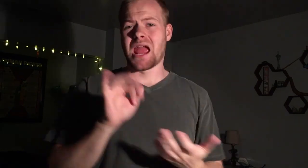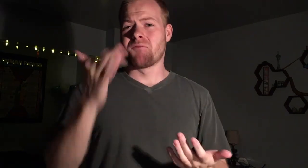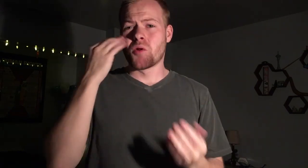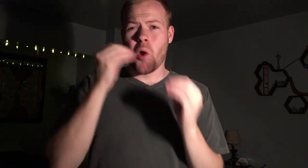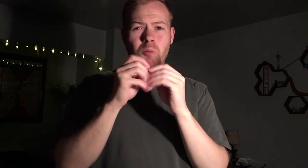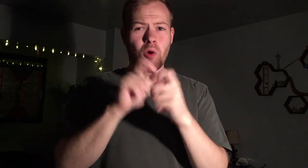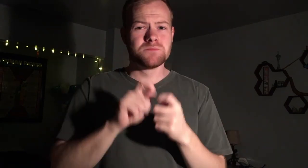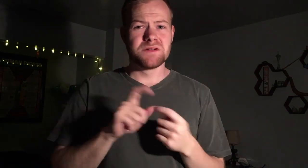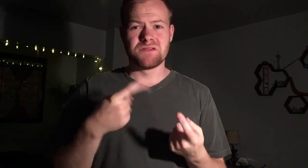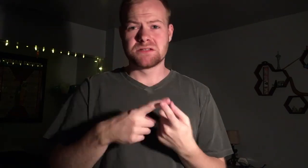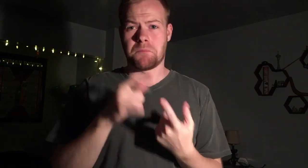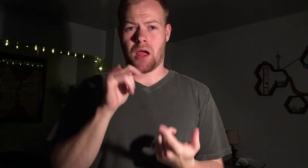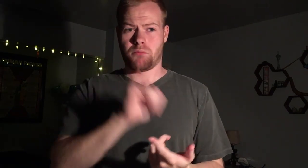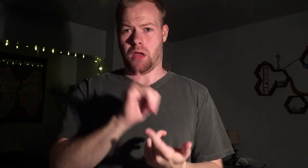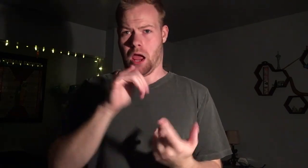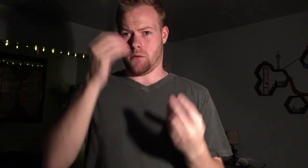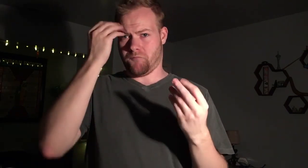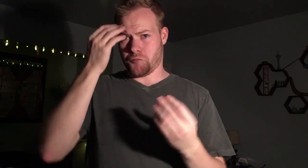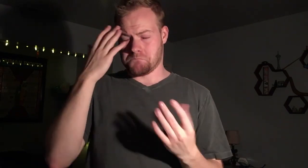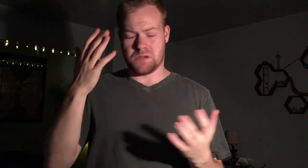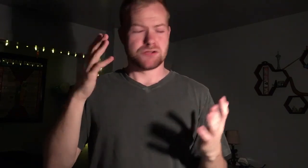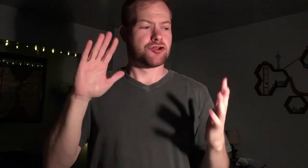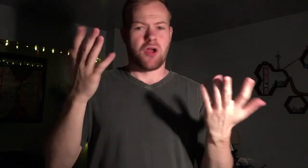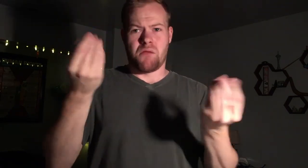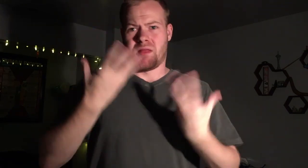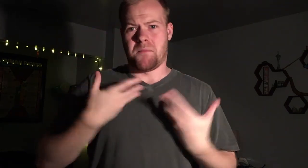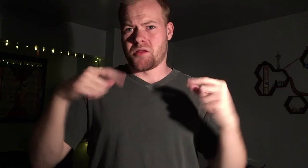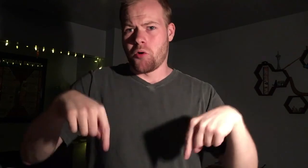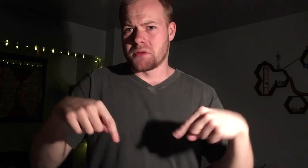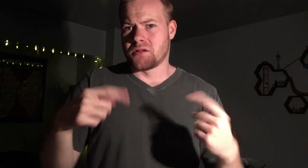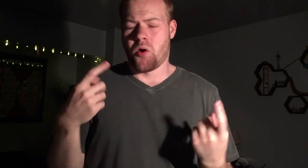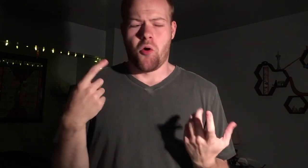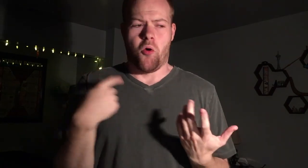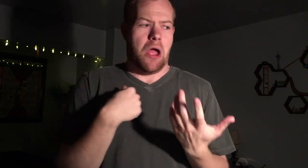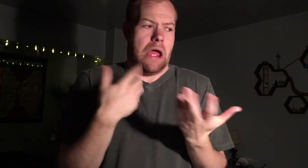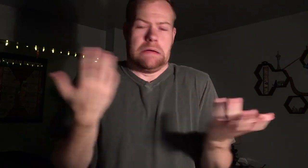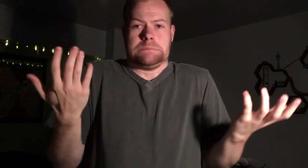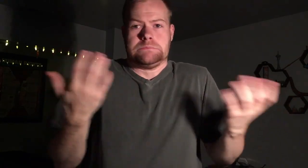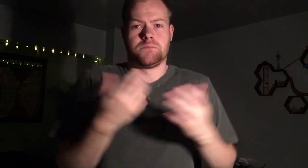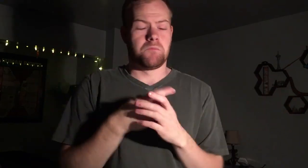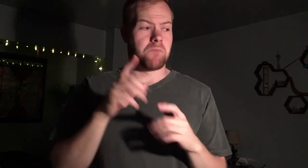If you know more specifics about that information, let me know below. I...